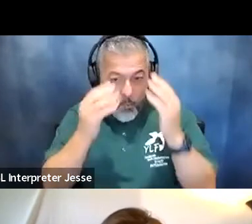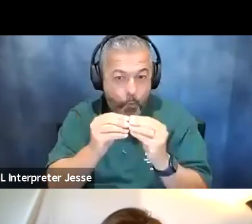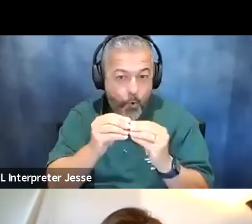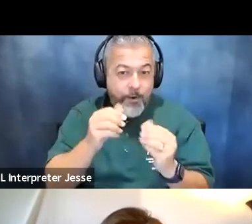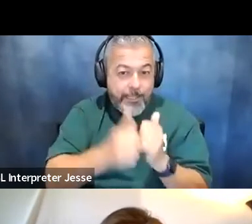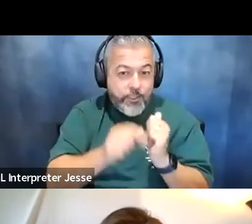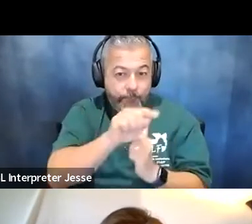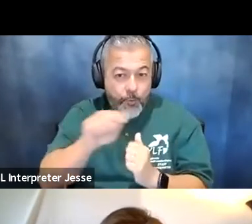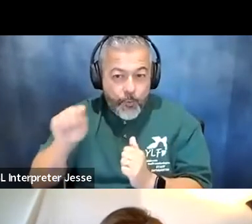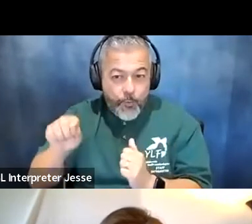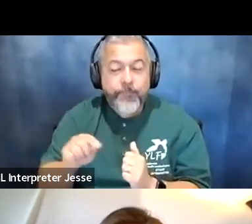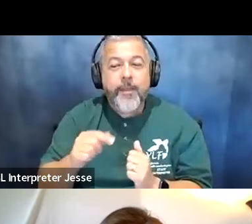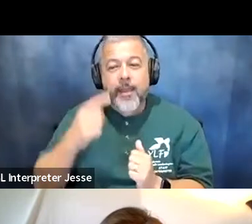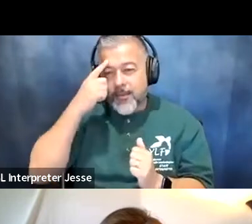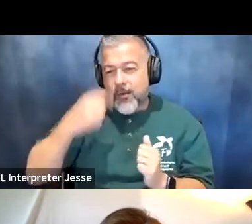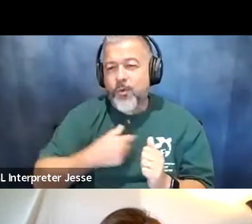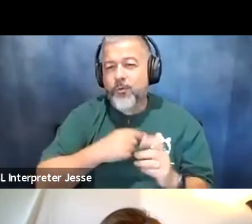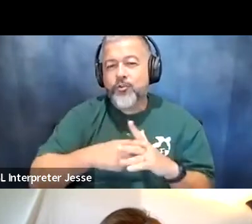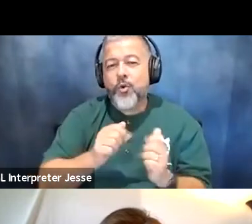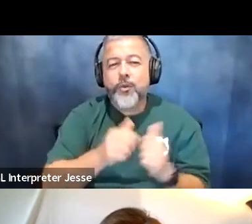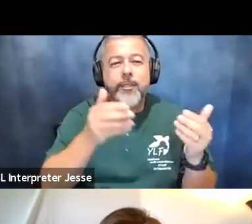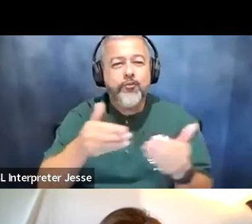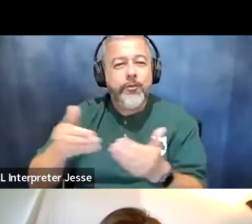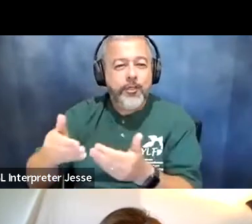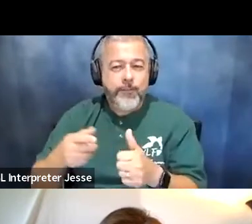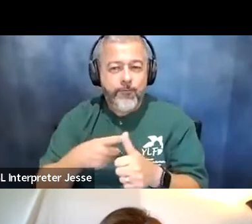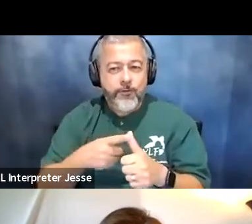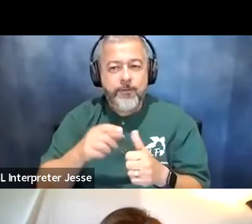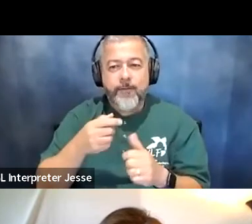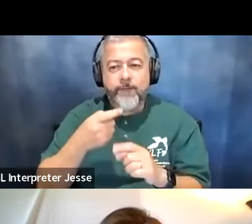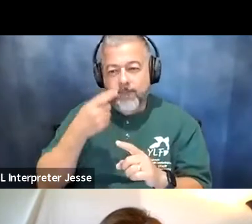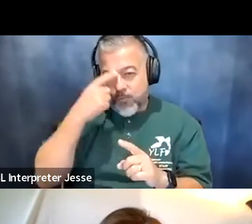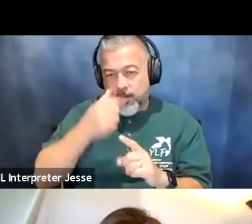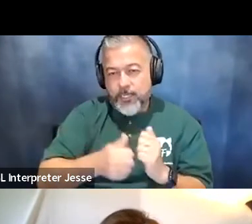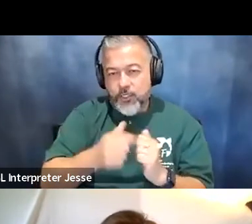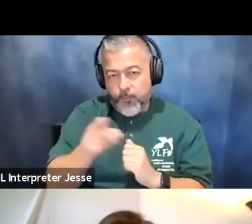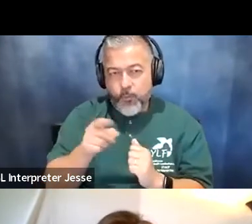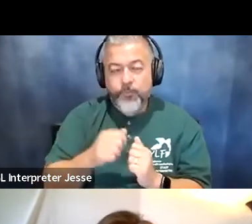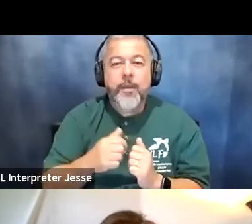maybe start with some introductions of each of you so i'm gonna go around and call on each of